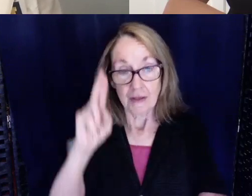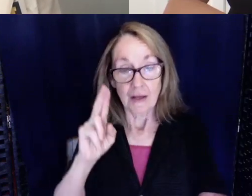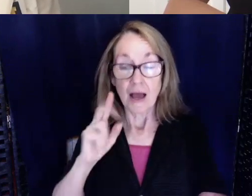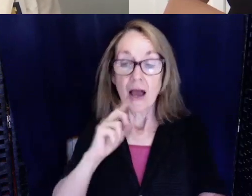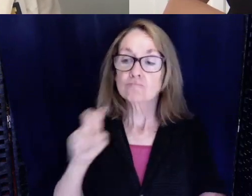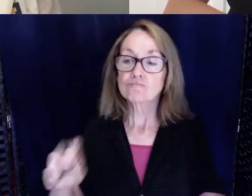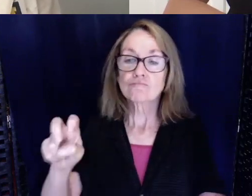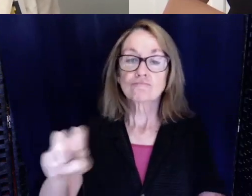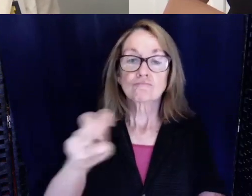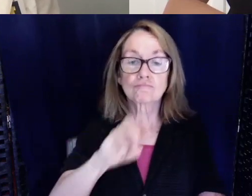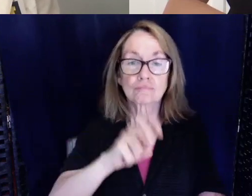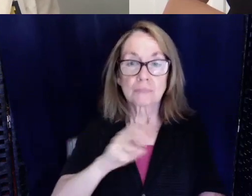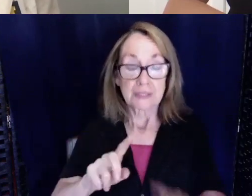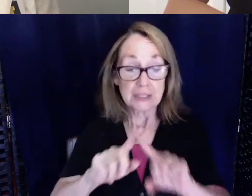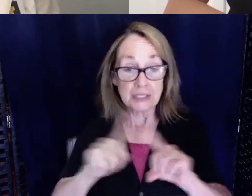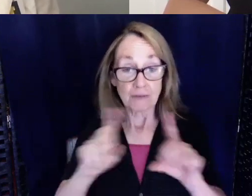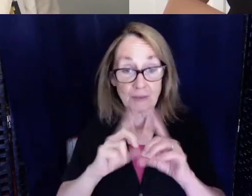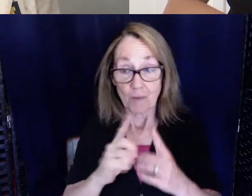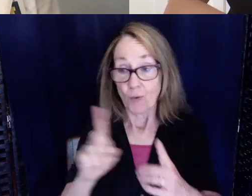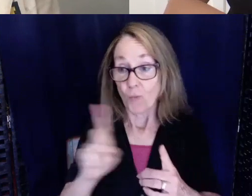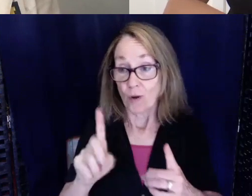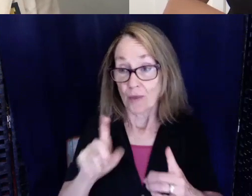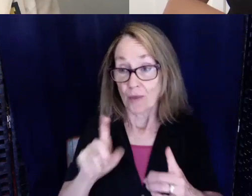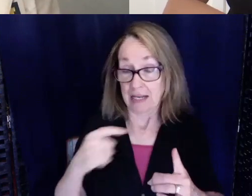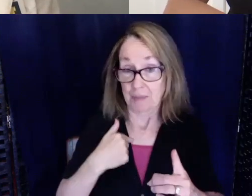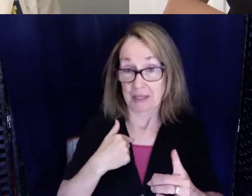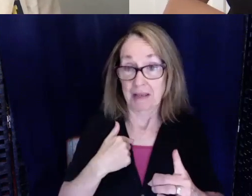departments, wherever they need me, I just float.